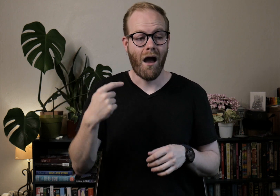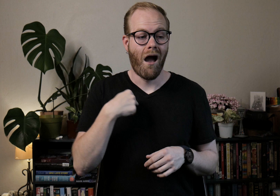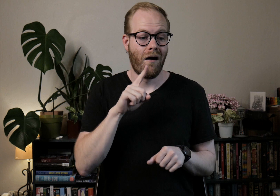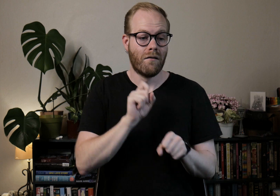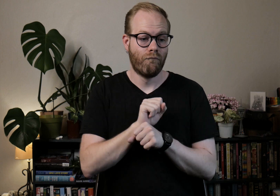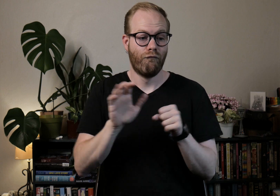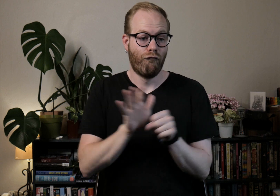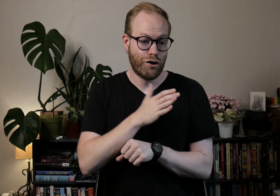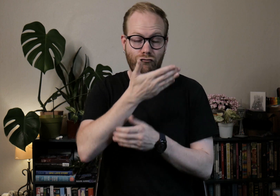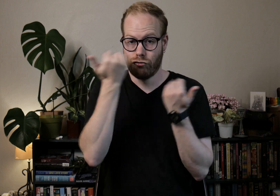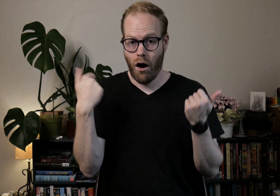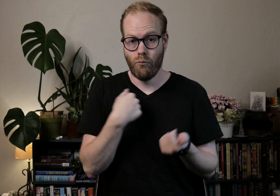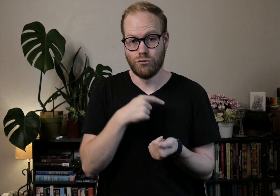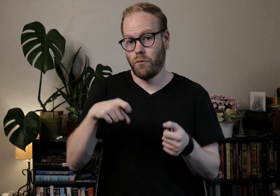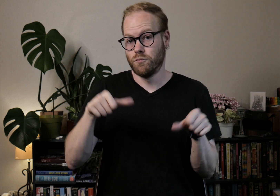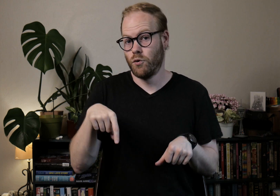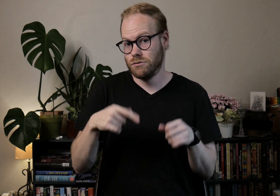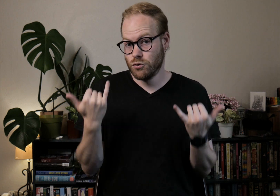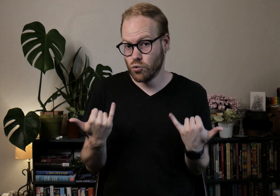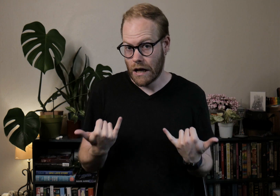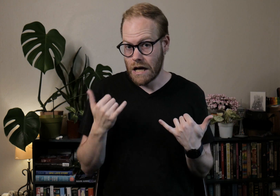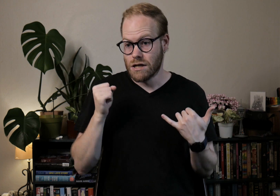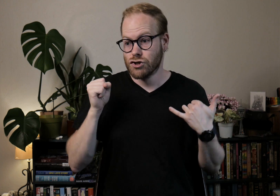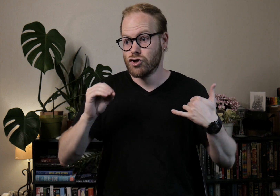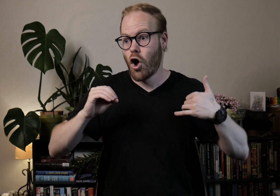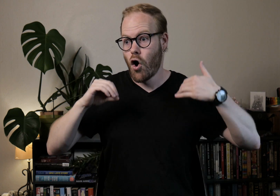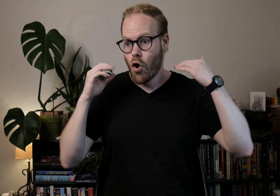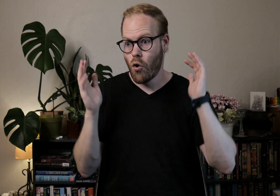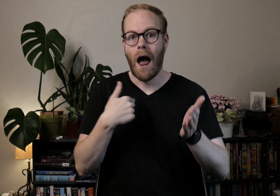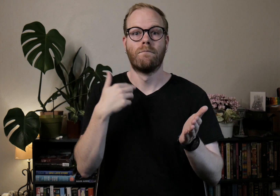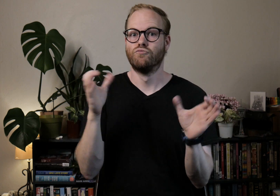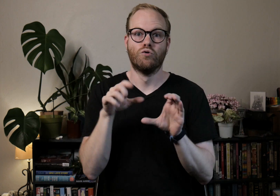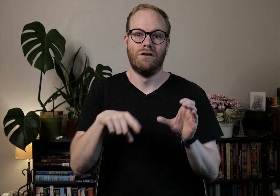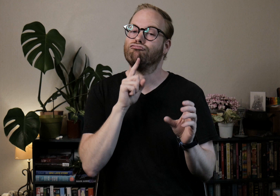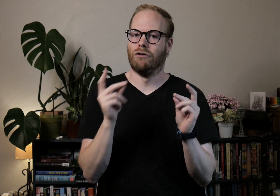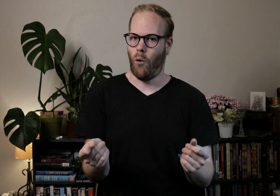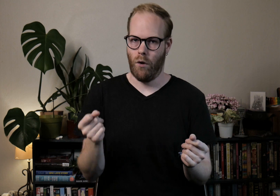I fully forgot we were supposed to post this today, so... I'm doing this really quick.